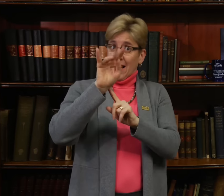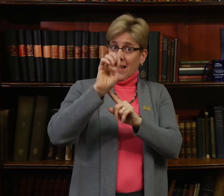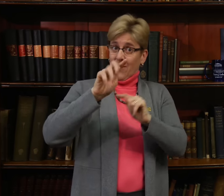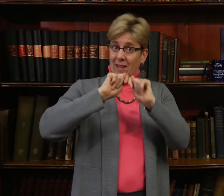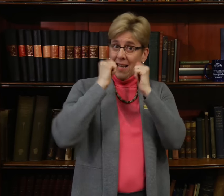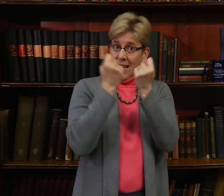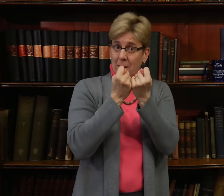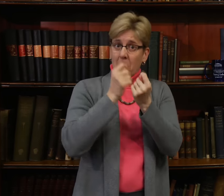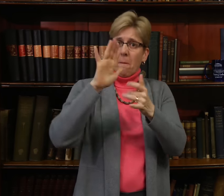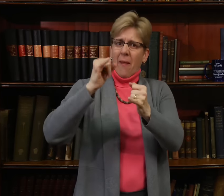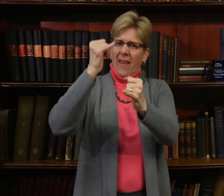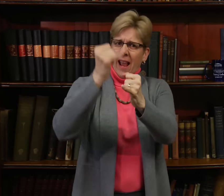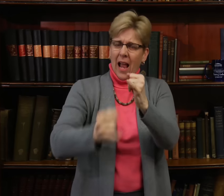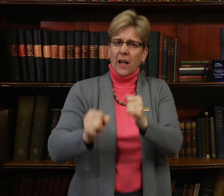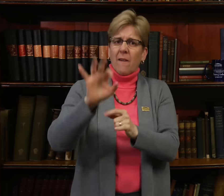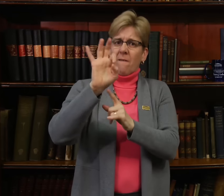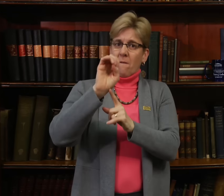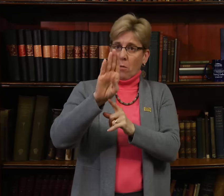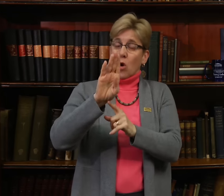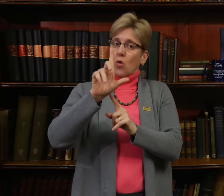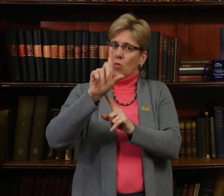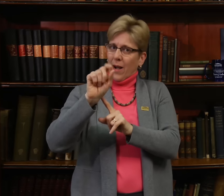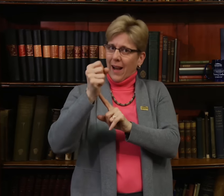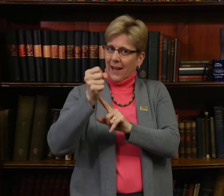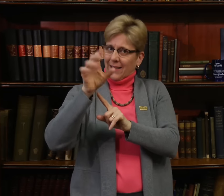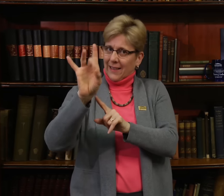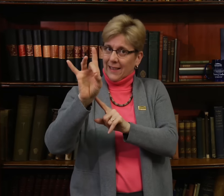due to the Executive Team by the end of February 2018.